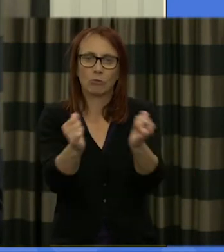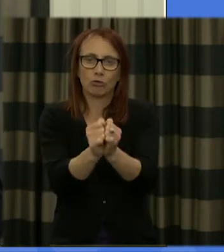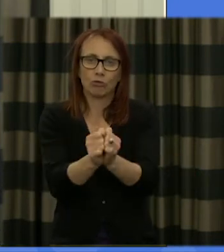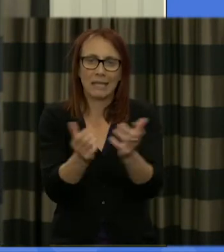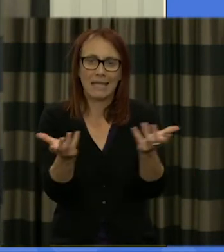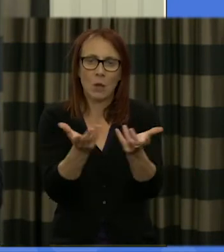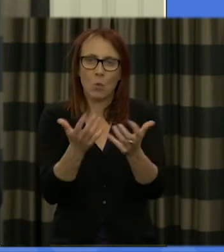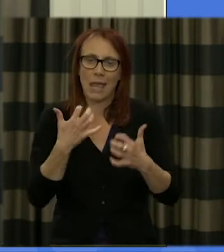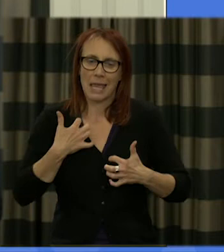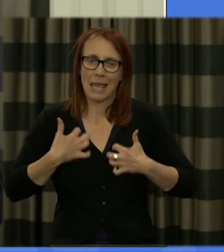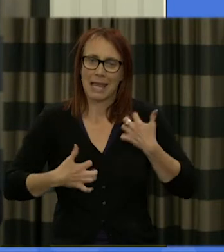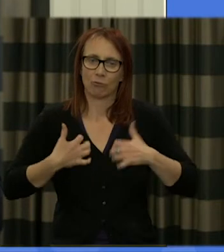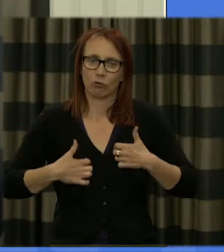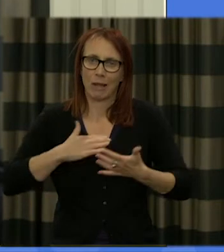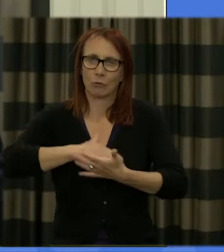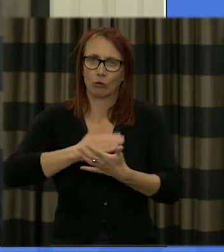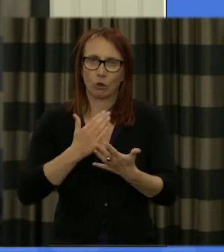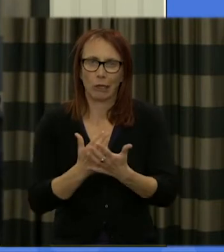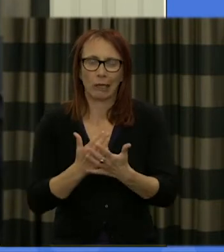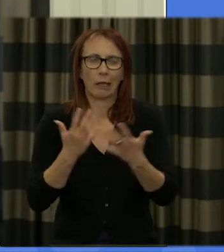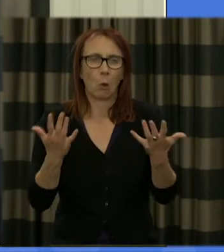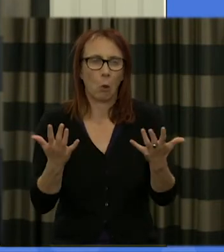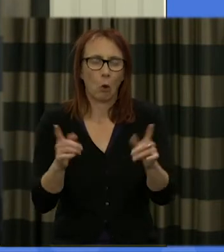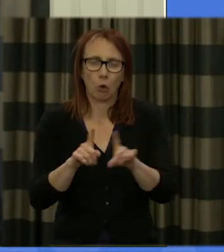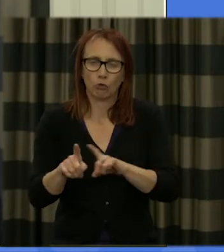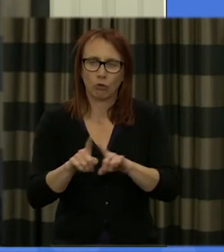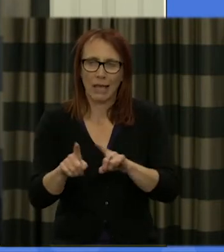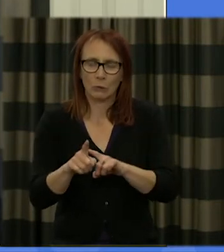may be intersect if you like and to find solutions to really difficult problems